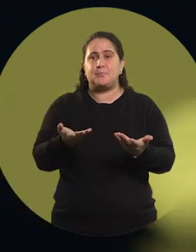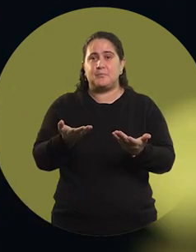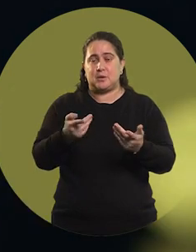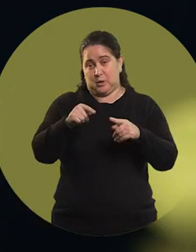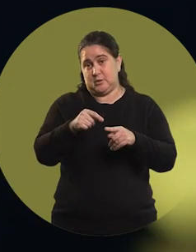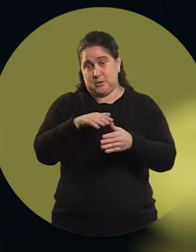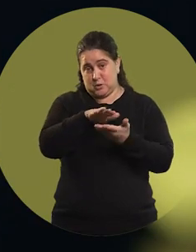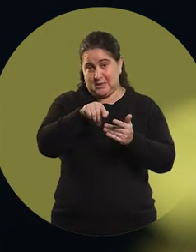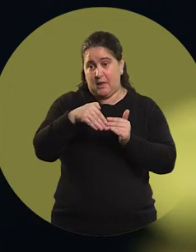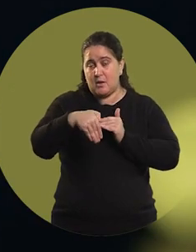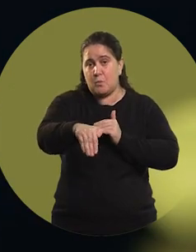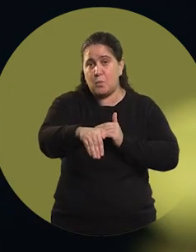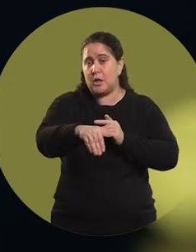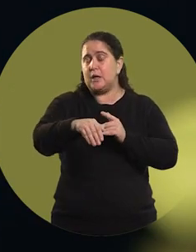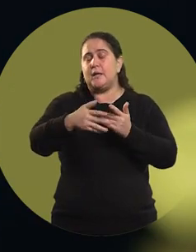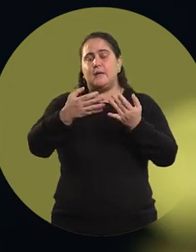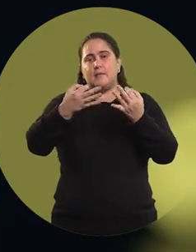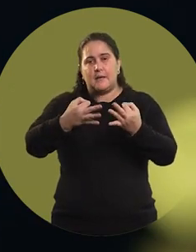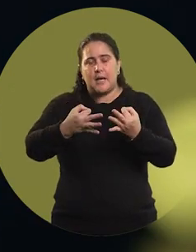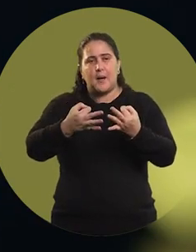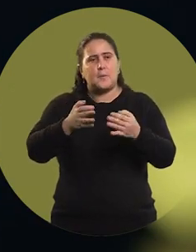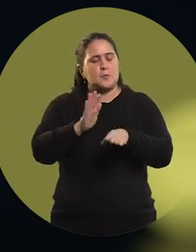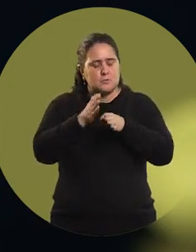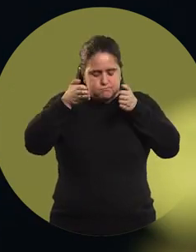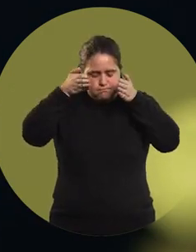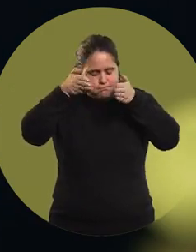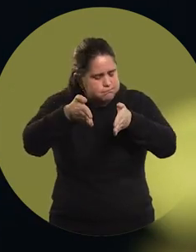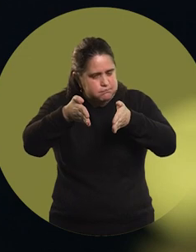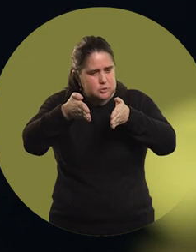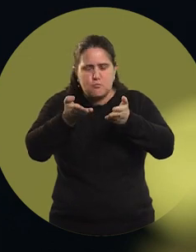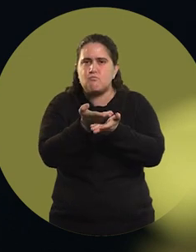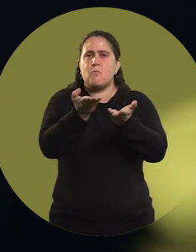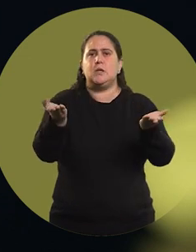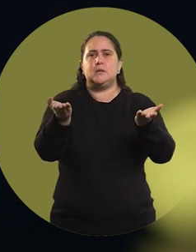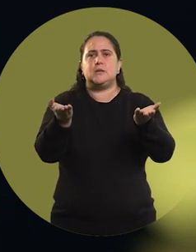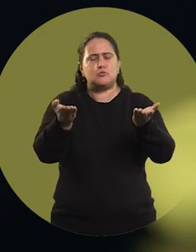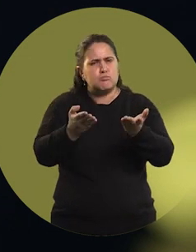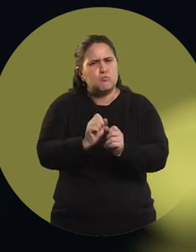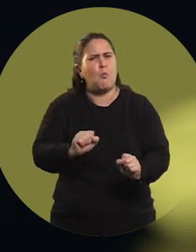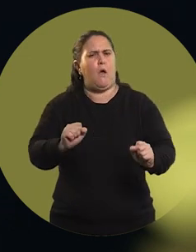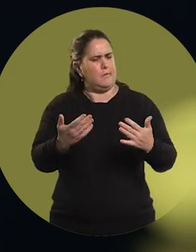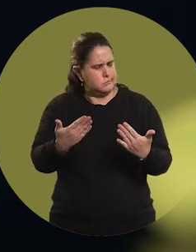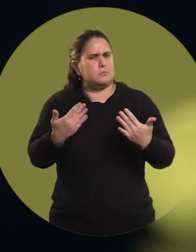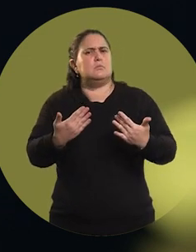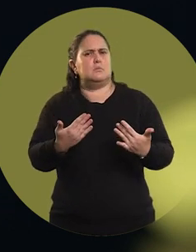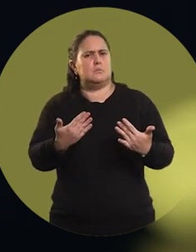after what happened to me, I became so focused on proving that I was going to make it